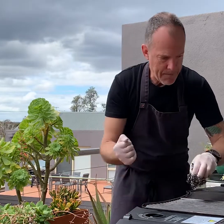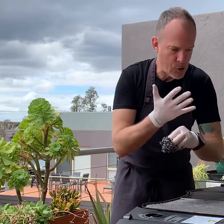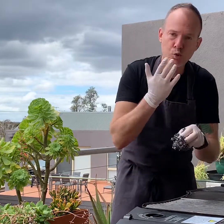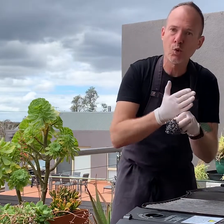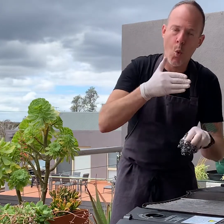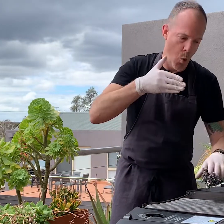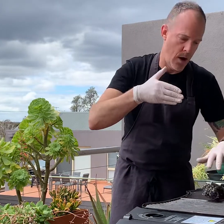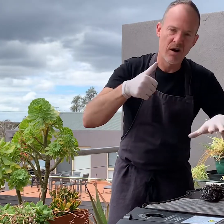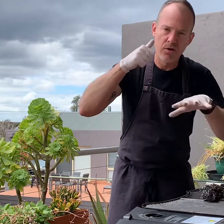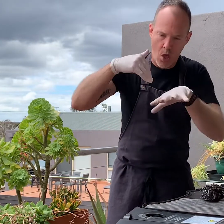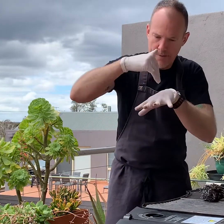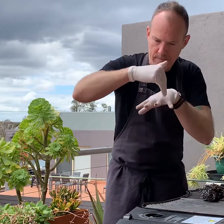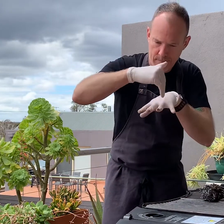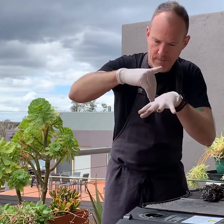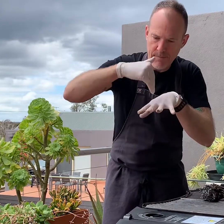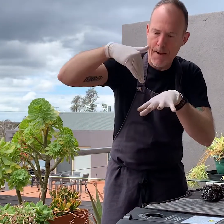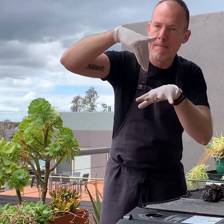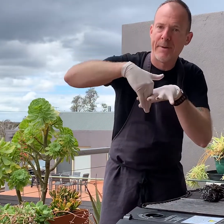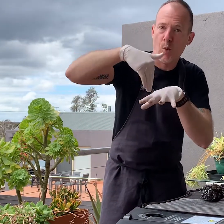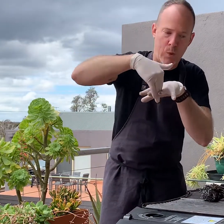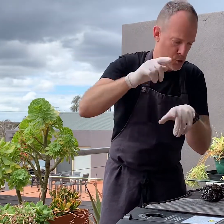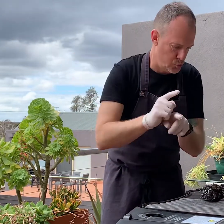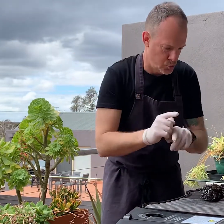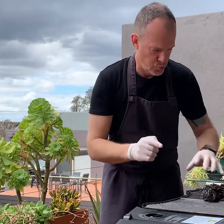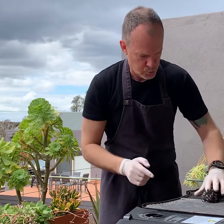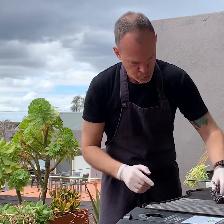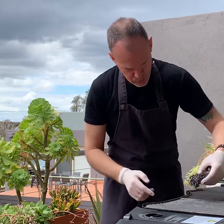Make sure you get in between each prong of the grate.